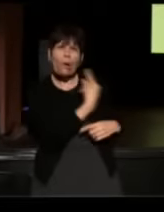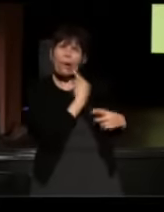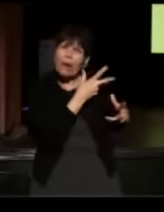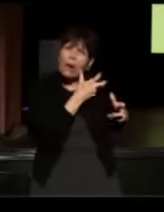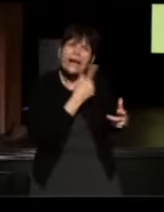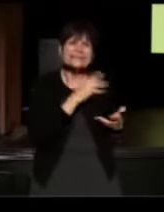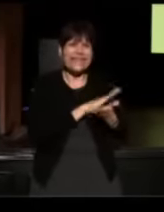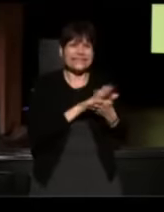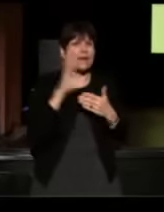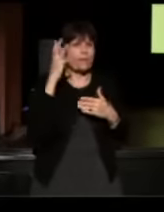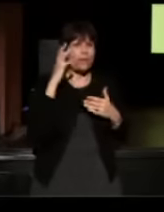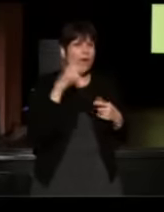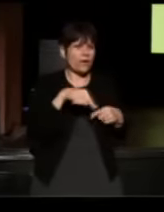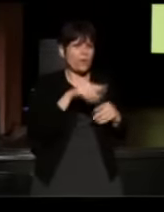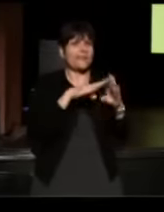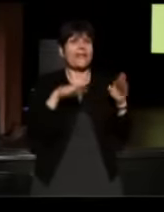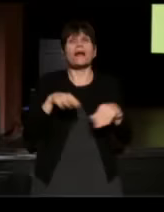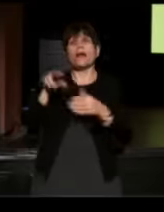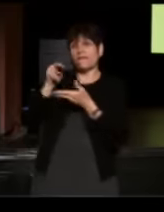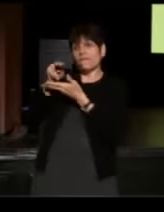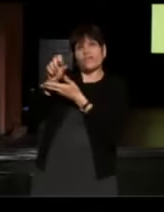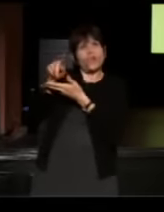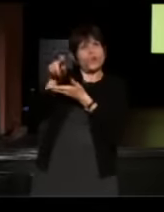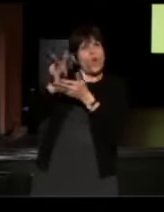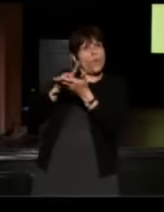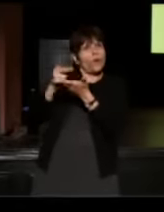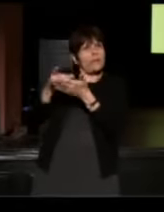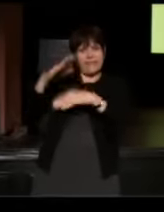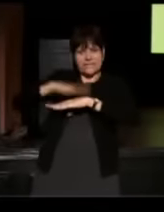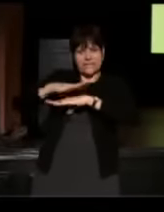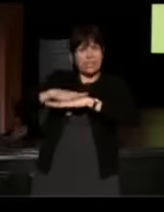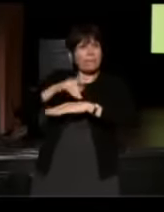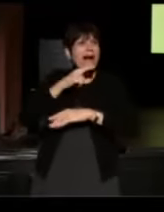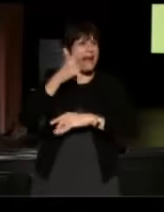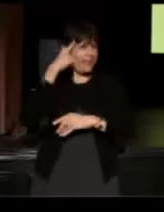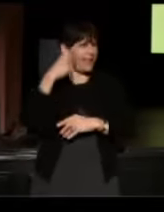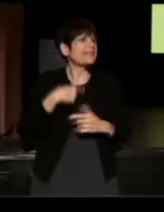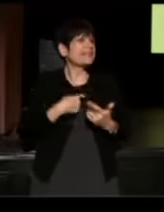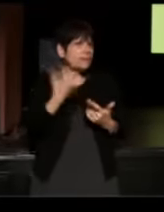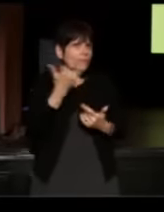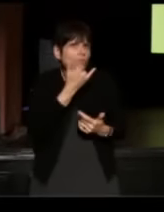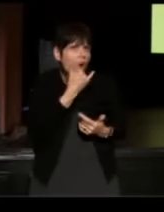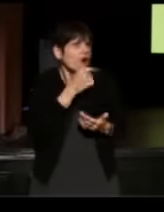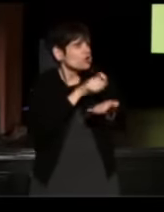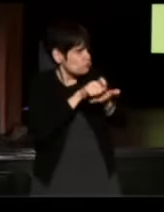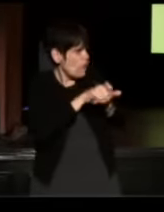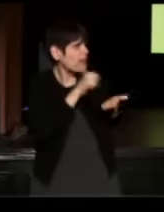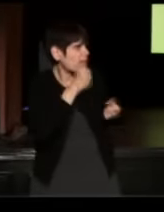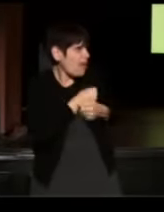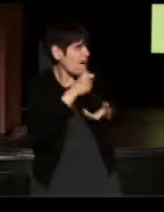(Annie) If I don't have a note on the kitchen table, I think there's something wrong, you write a love letter to me every morning-- - The only thing that could possibly